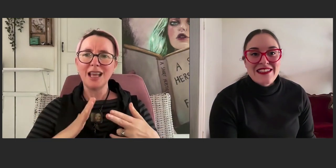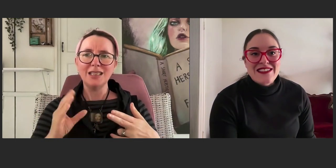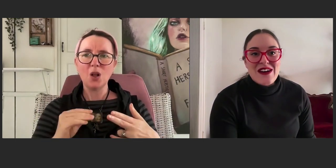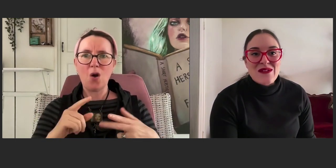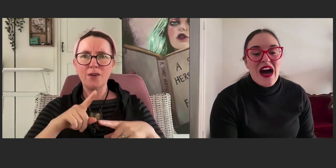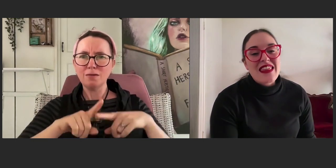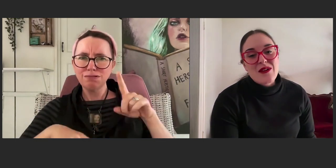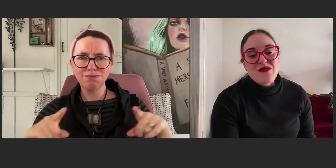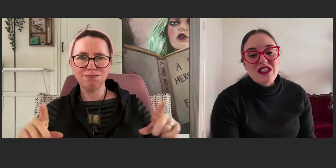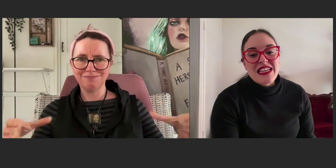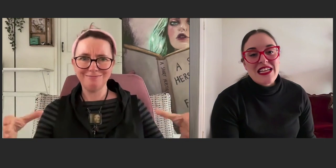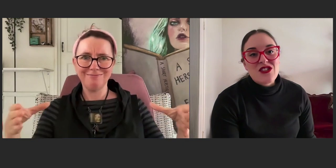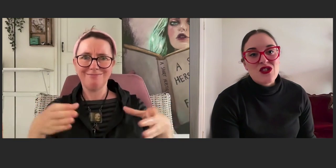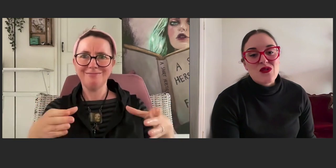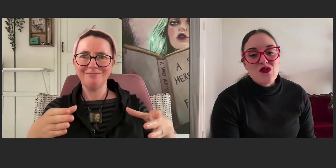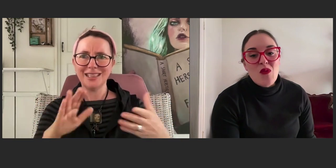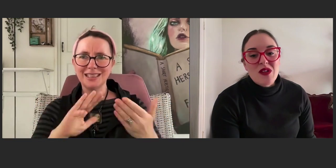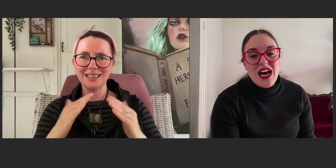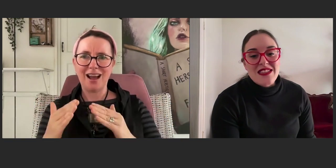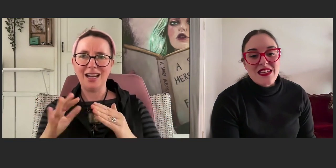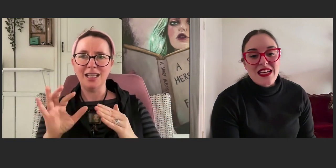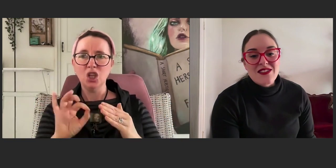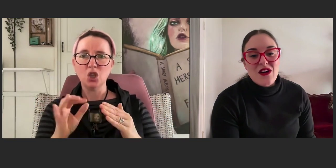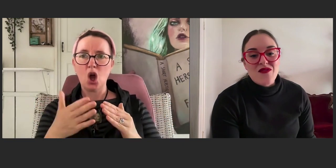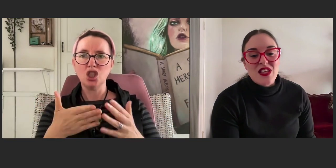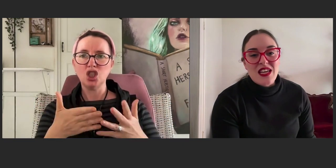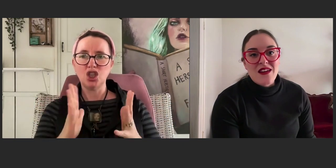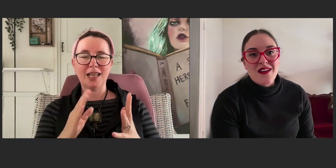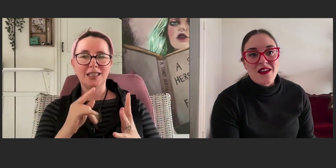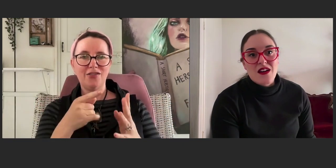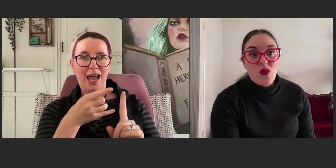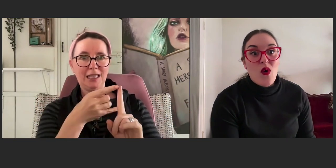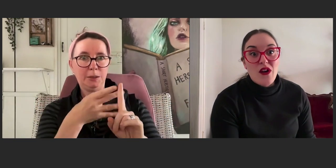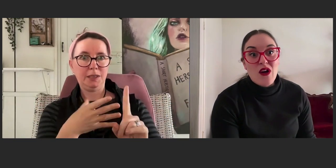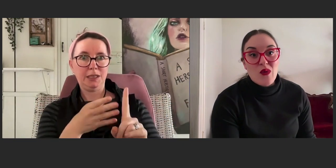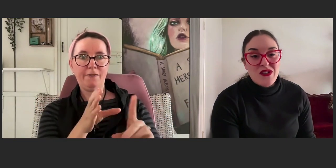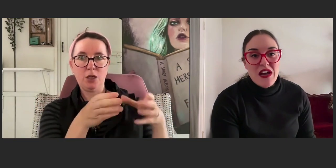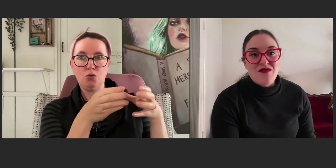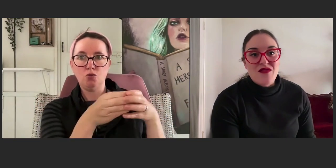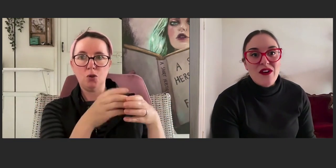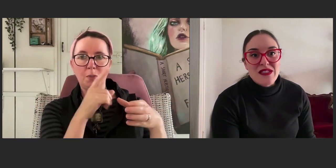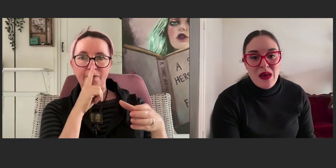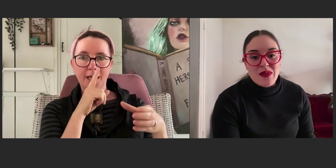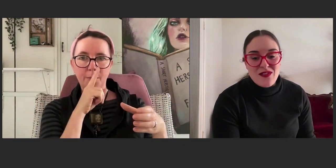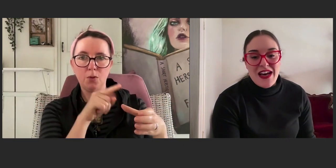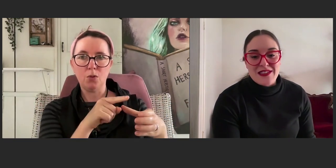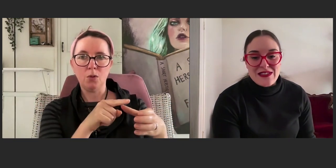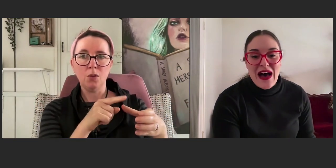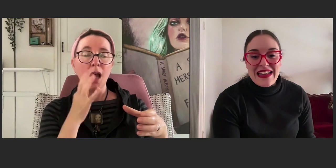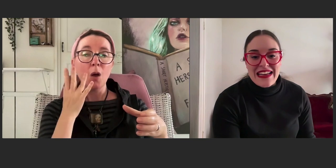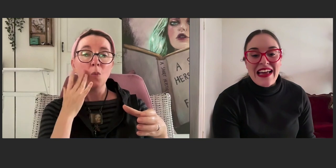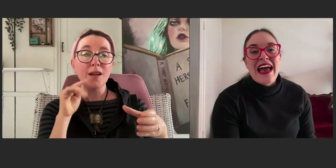So, I think we really need to normalize the needs of the quote unquote, "Diverse members of our society,"